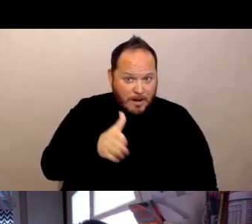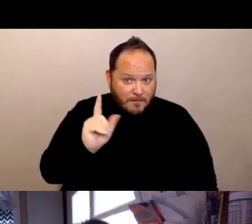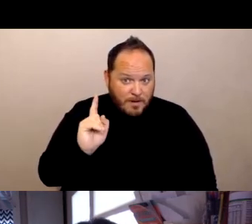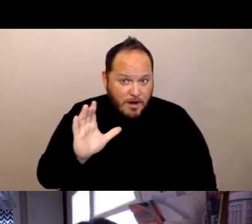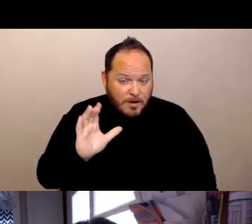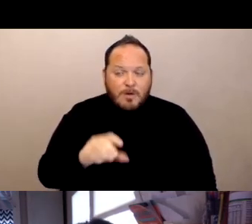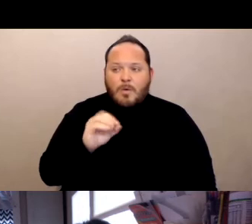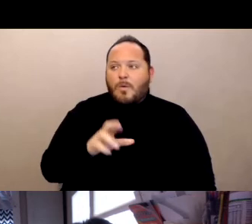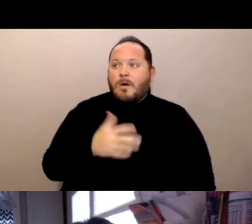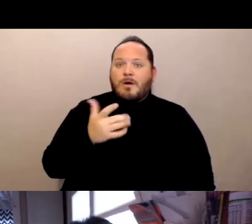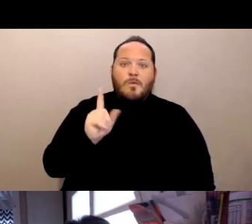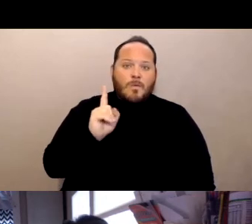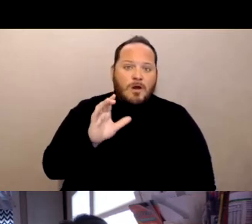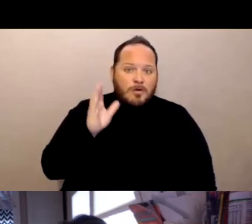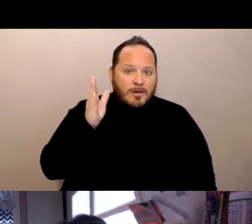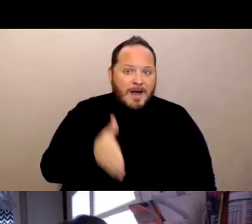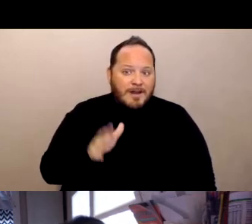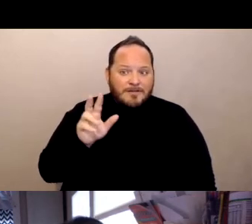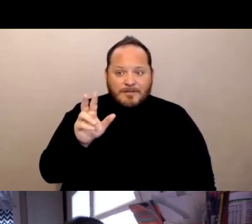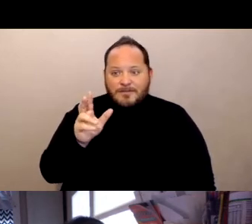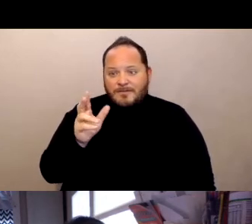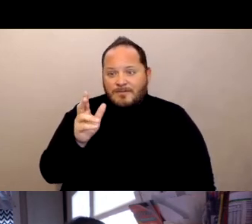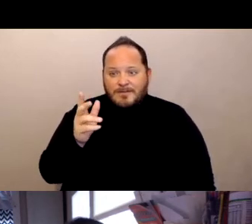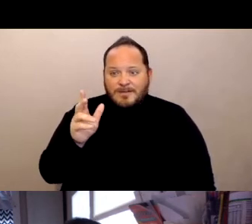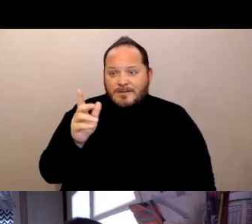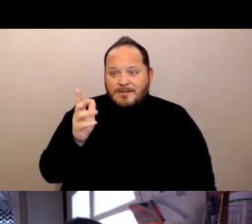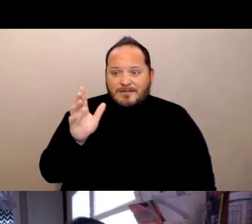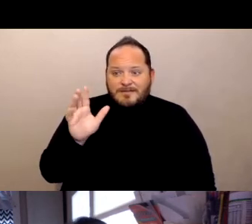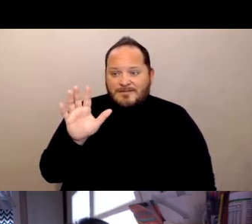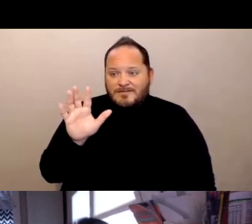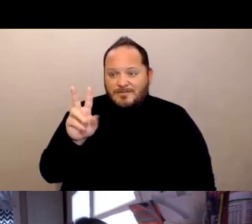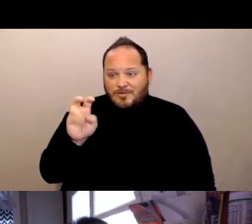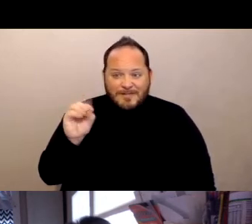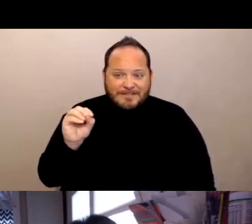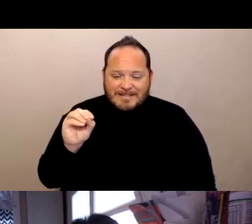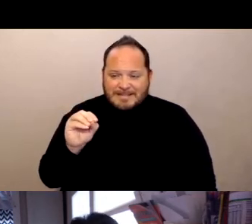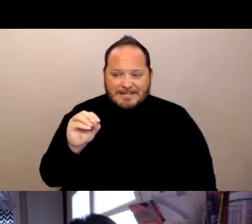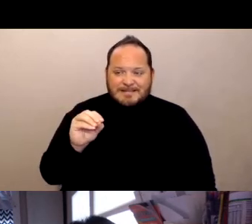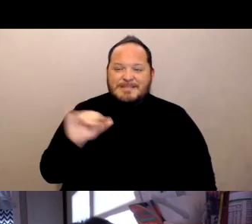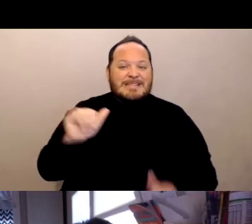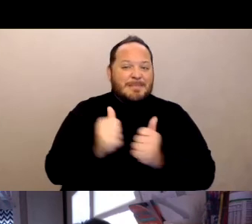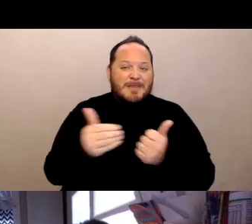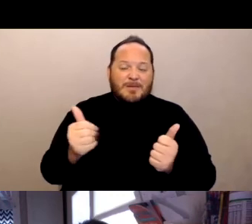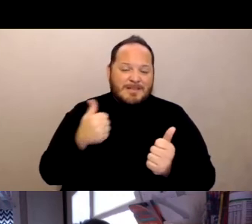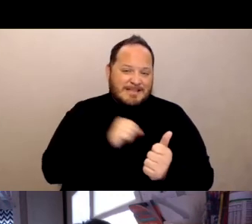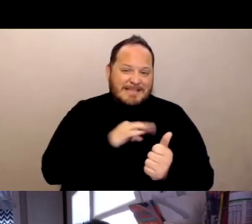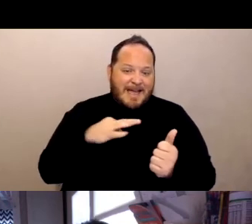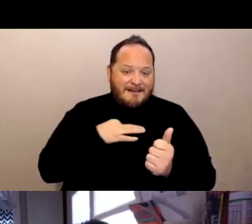Same thing with the staff. And we don't know how many of those residents remain in the facility. So even if a hundred residents were vaccinated,